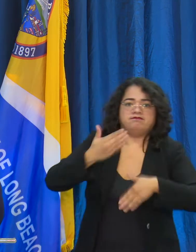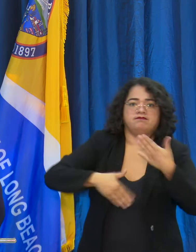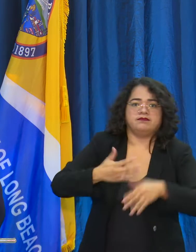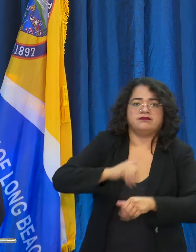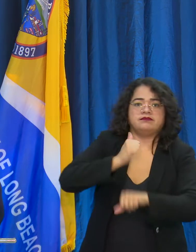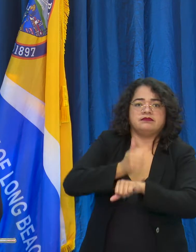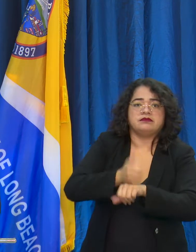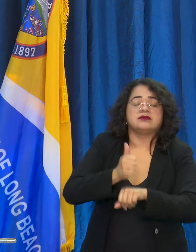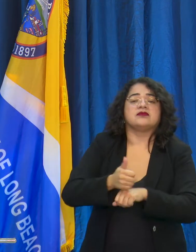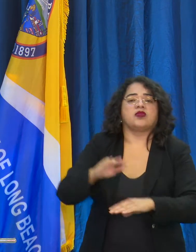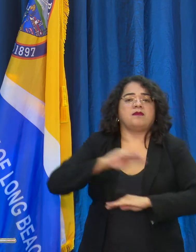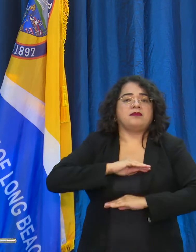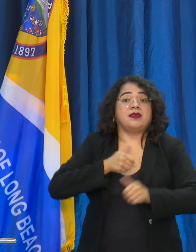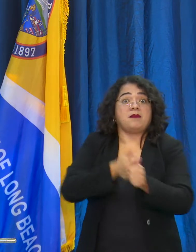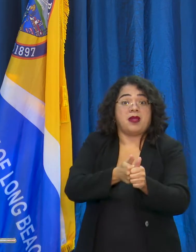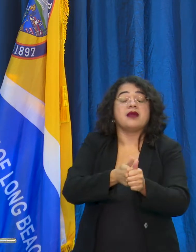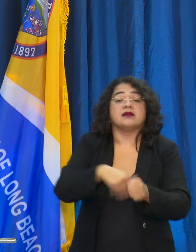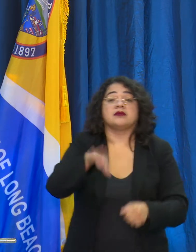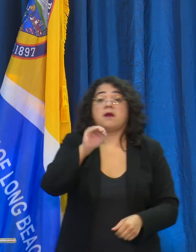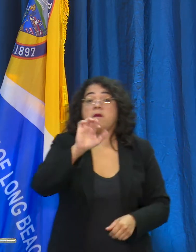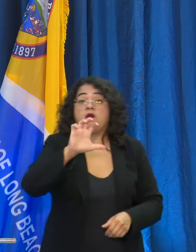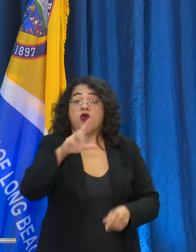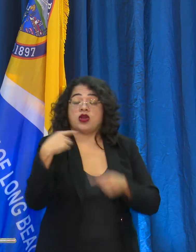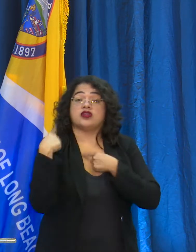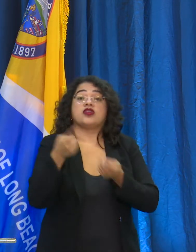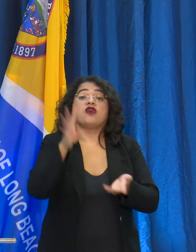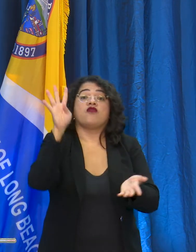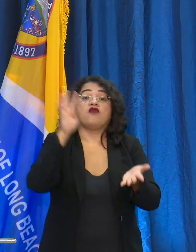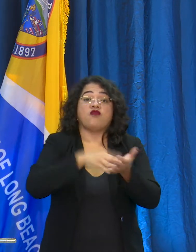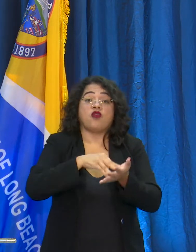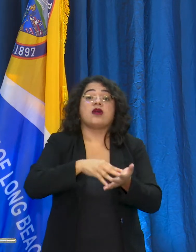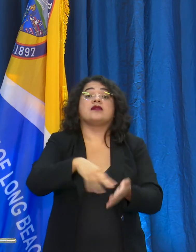share with you-- 4,034 businesses have been visited or